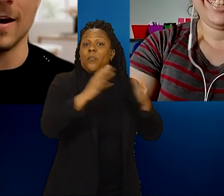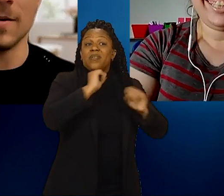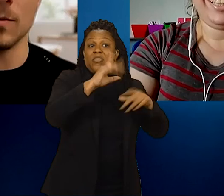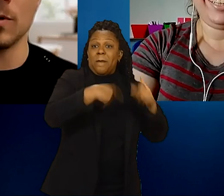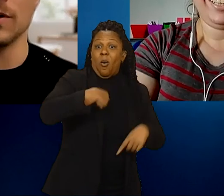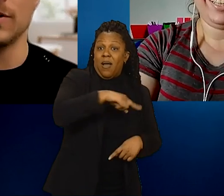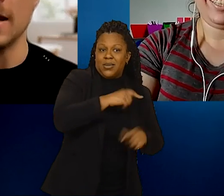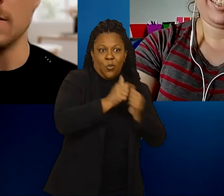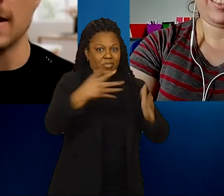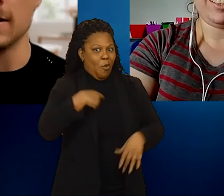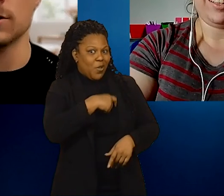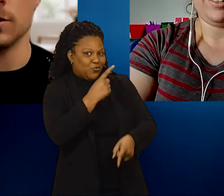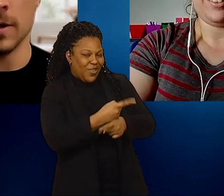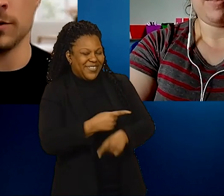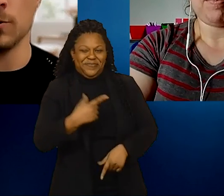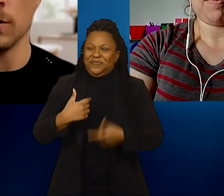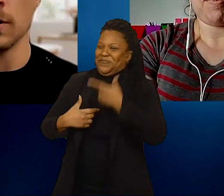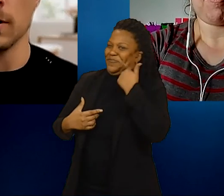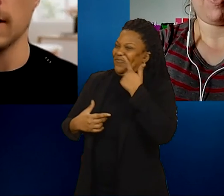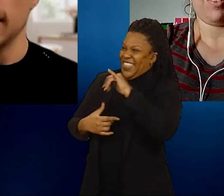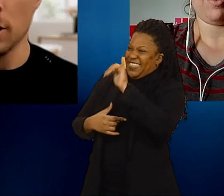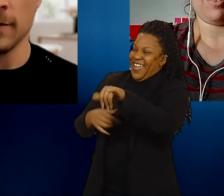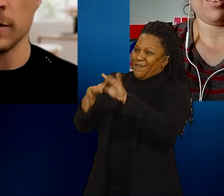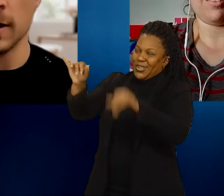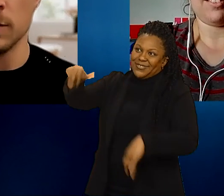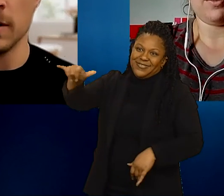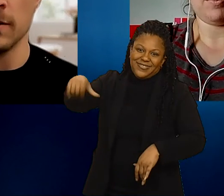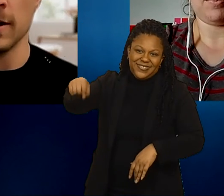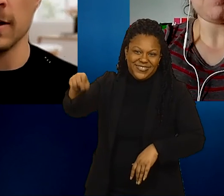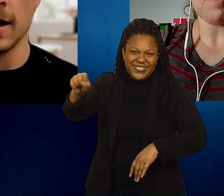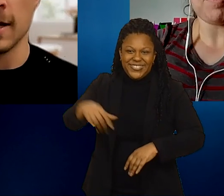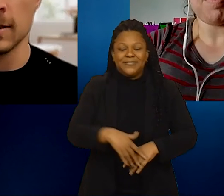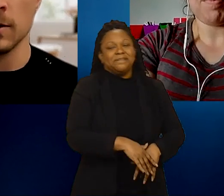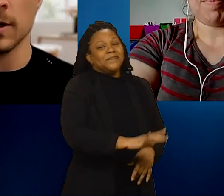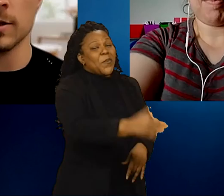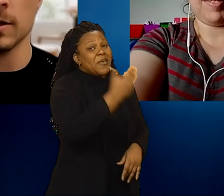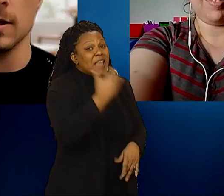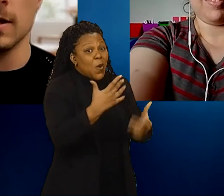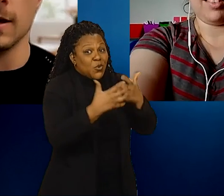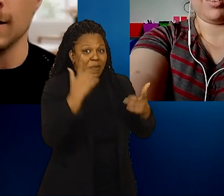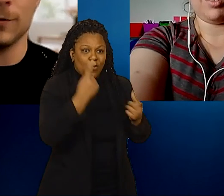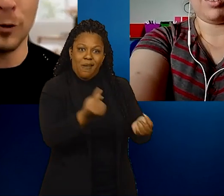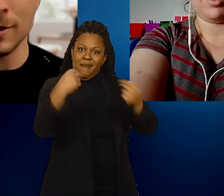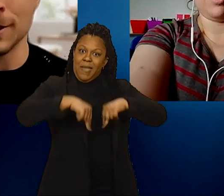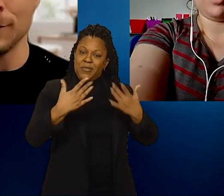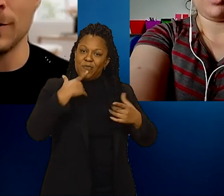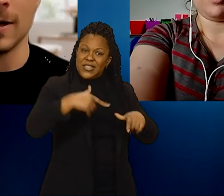Well, thank you Amanda so much for attending our Governor's engagement event and asking your question and thanks for doing this interview.